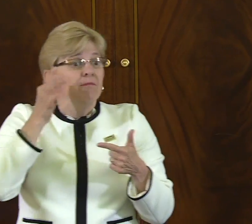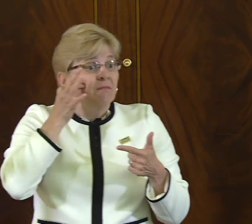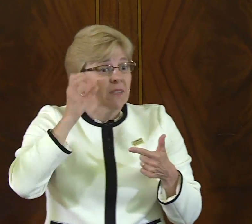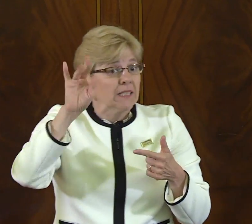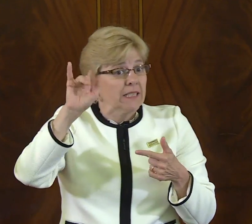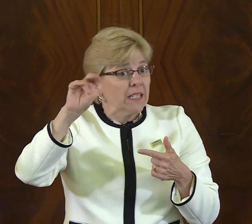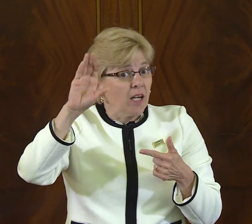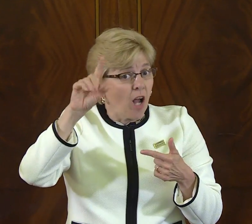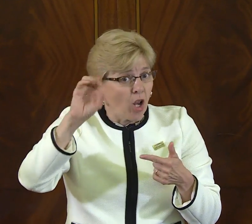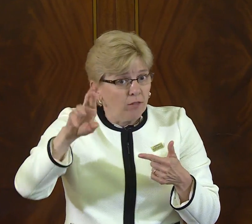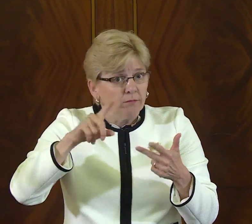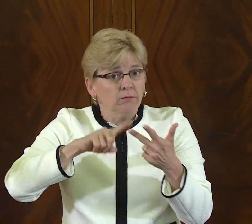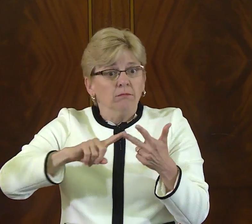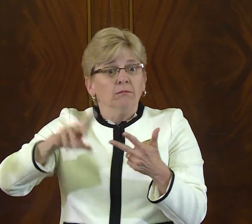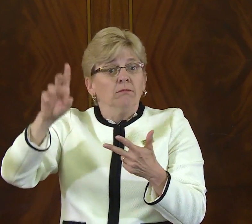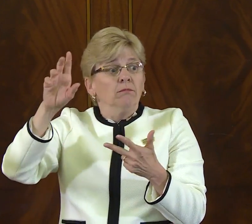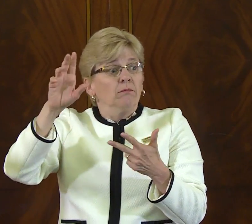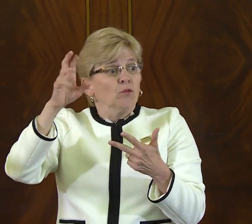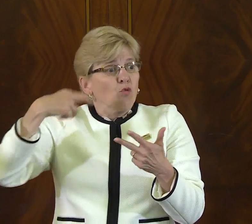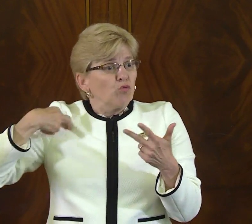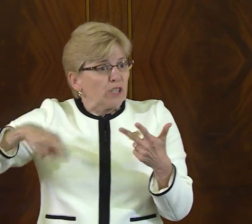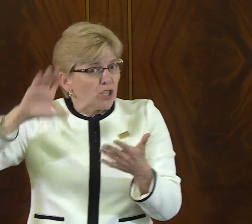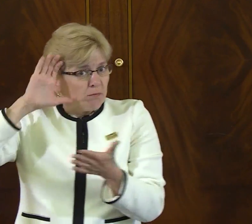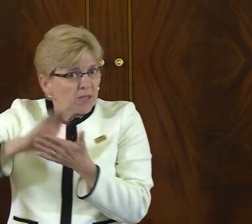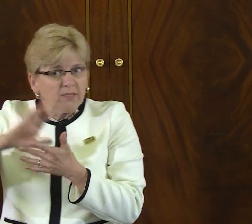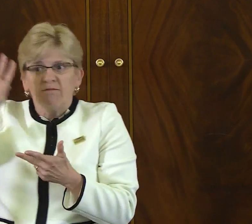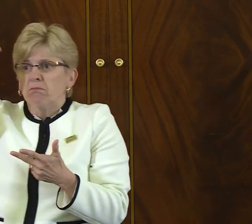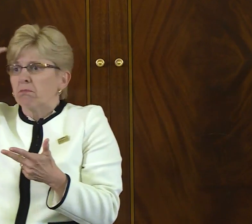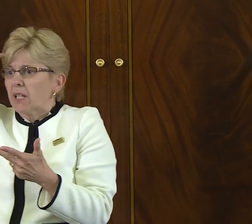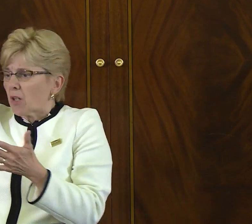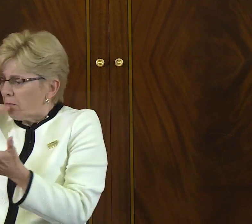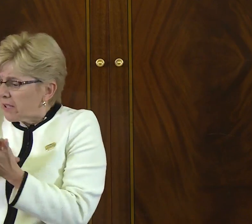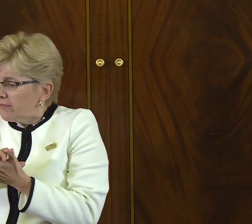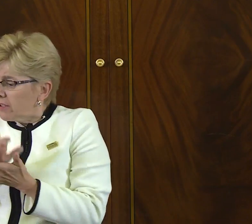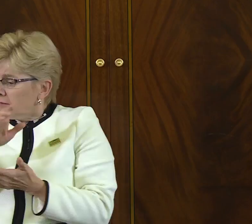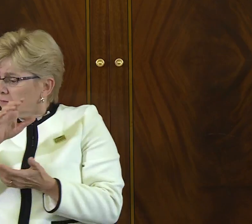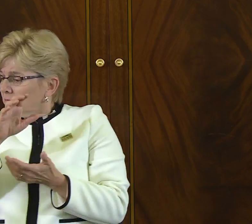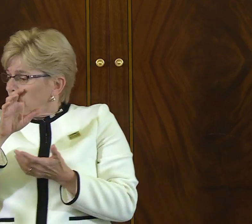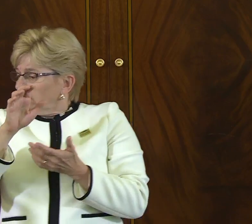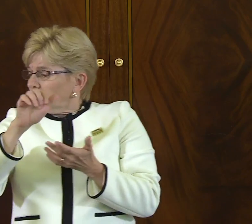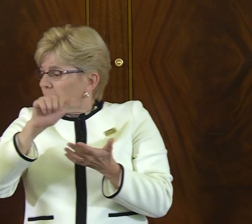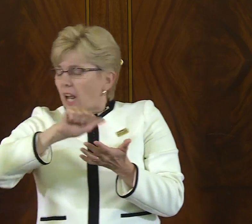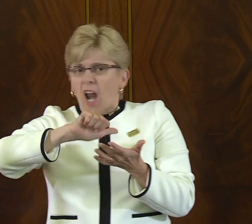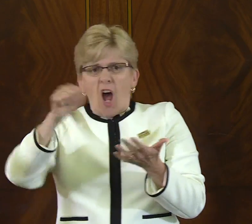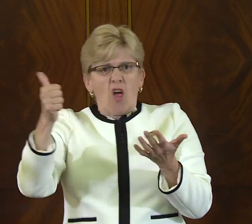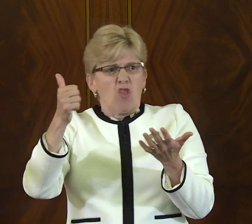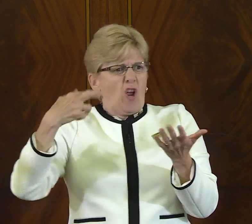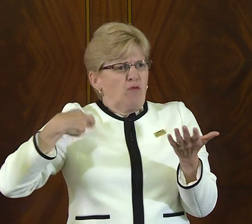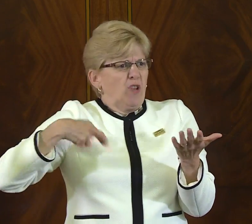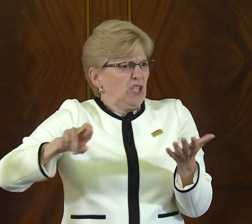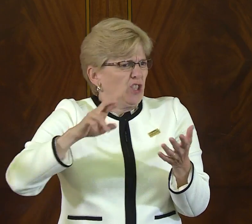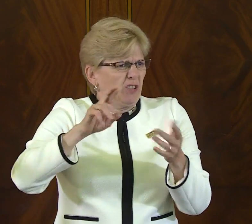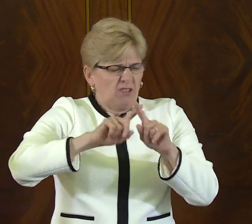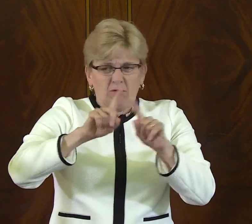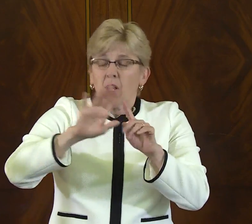whether that child has a disability, despite their skin color, their religious beliefs, their political affiliations,